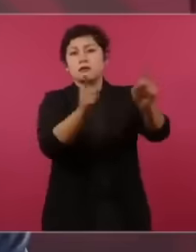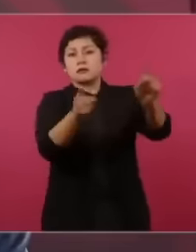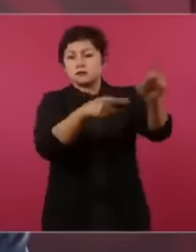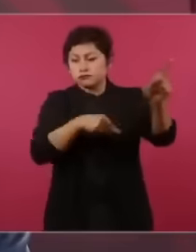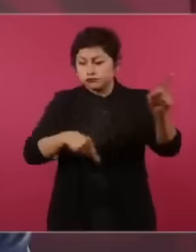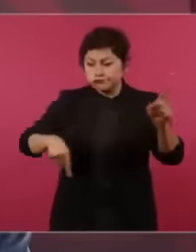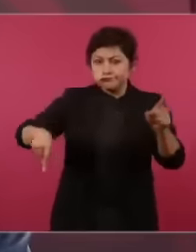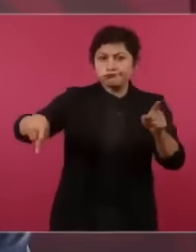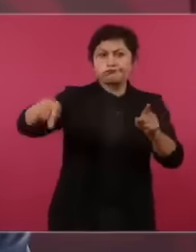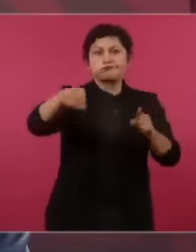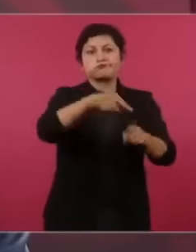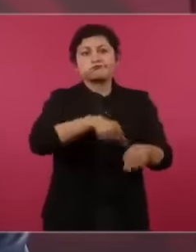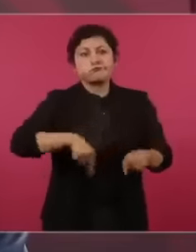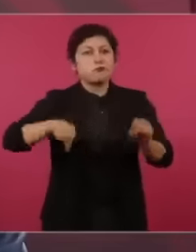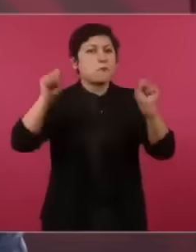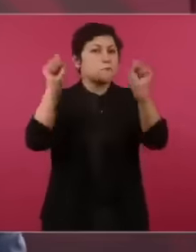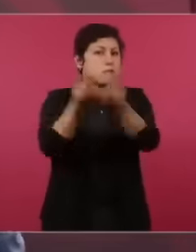and sometimes it involves